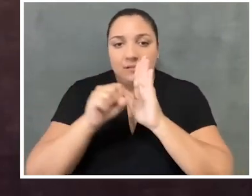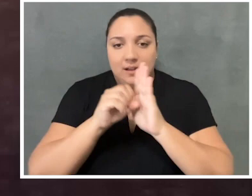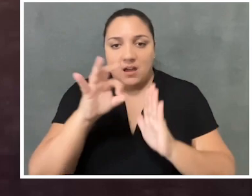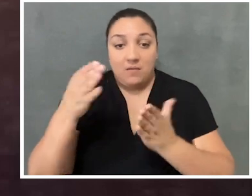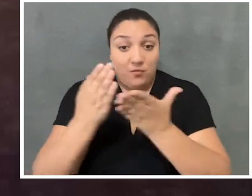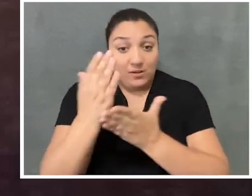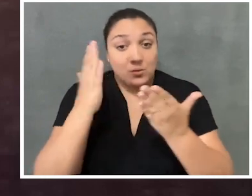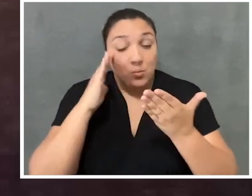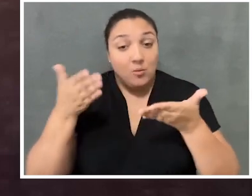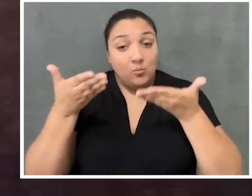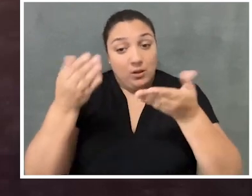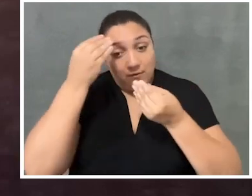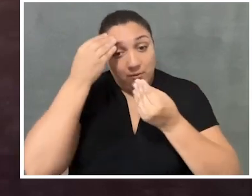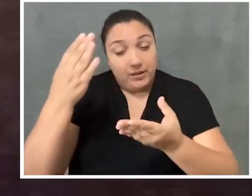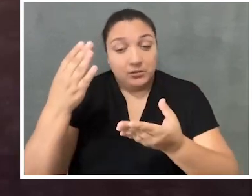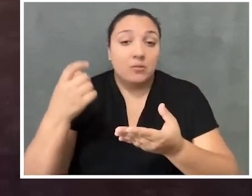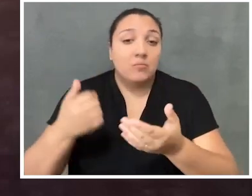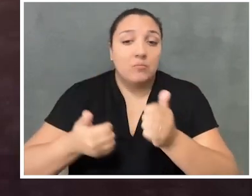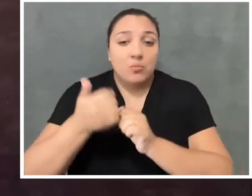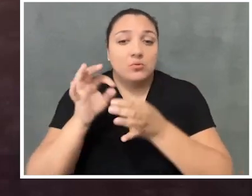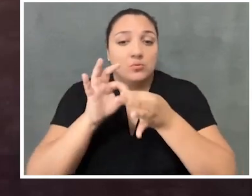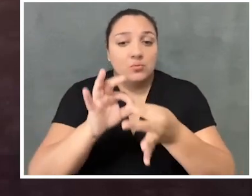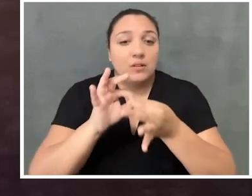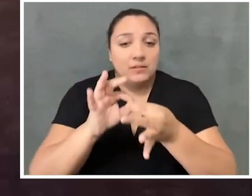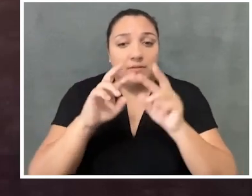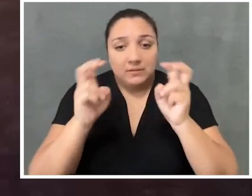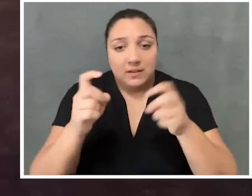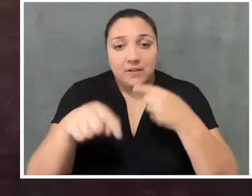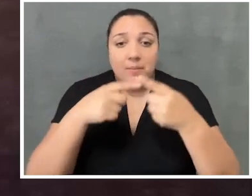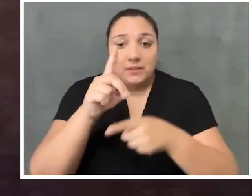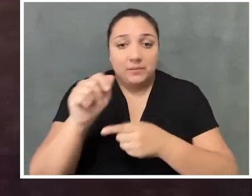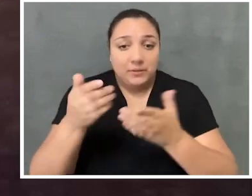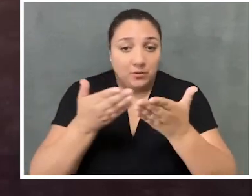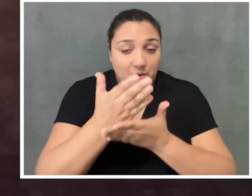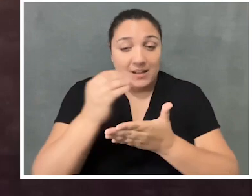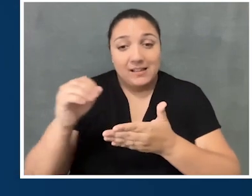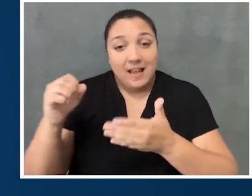where we bring you information on the most relevant topics regarding disability rights and advocacy.